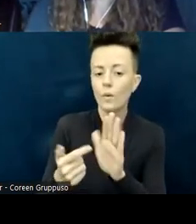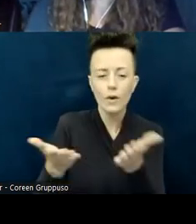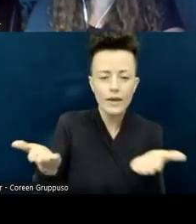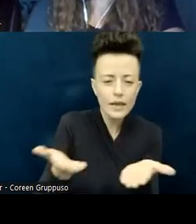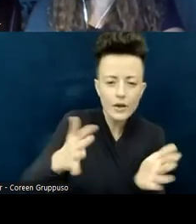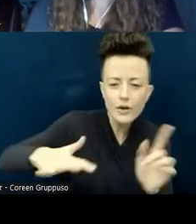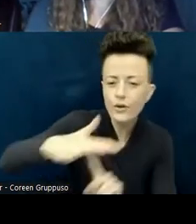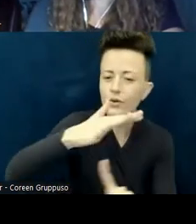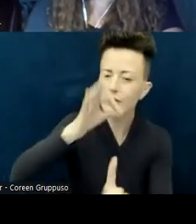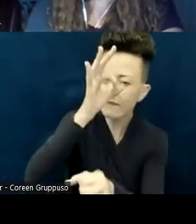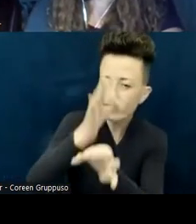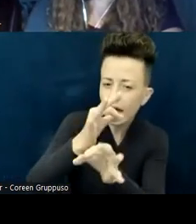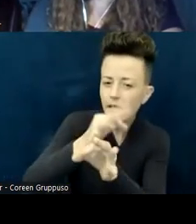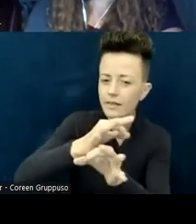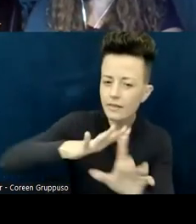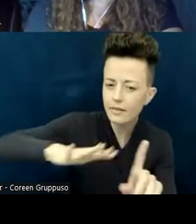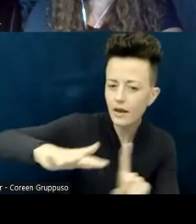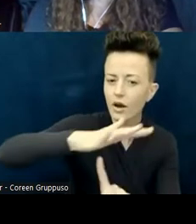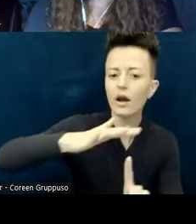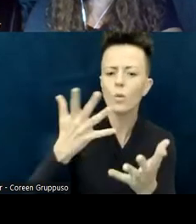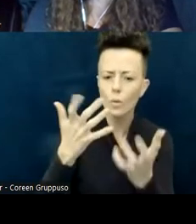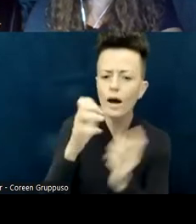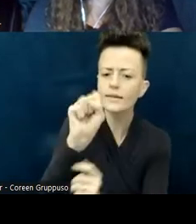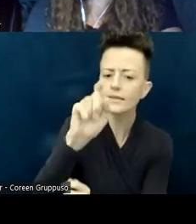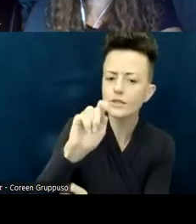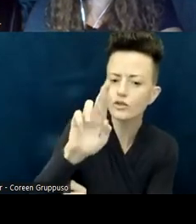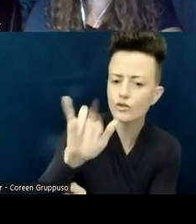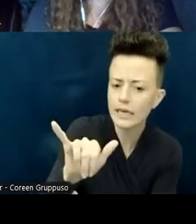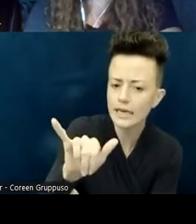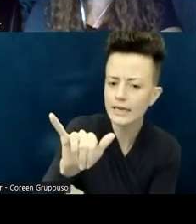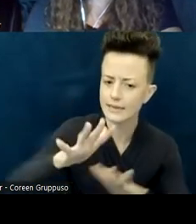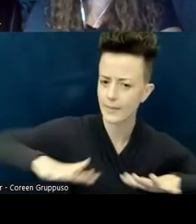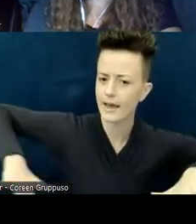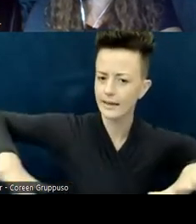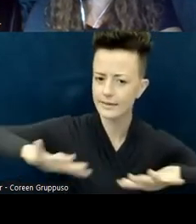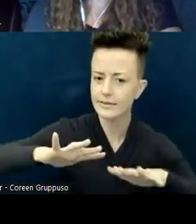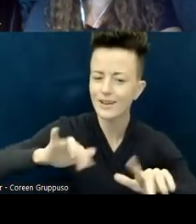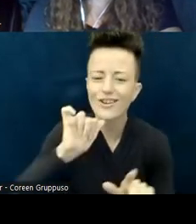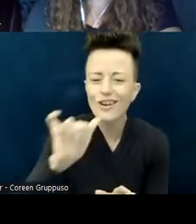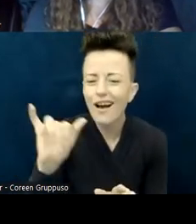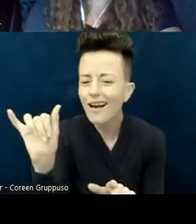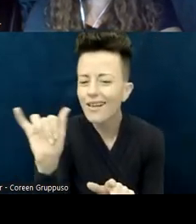If you're going to create a sensory space, it should look like a church space; it shouldn't look like a therapy clinic.